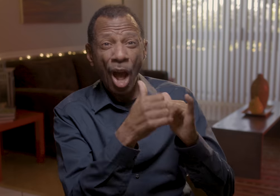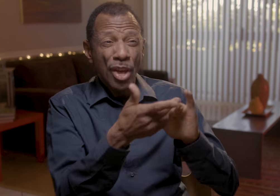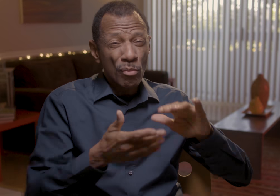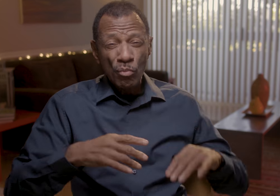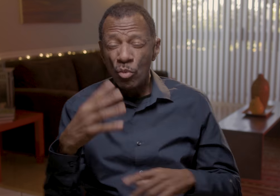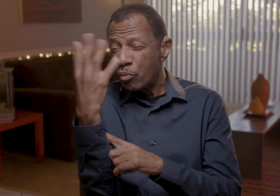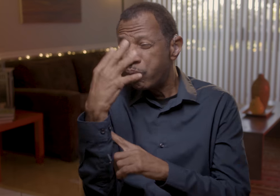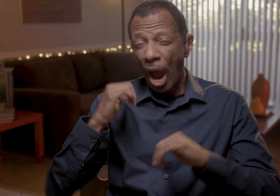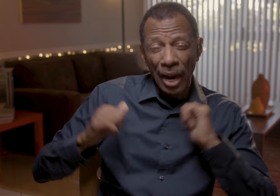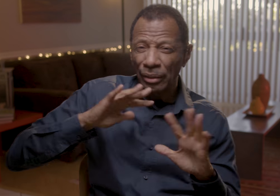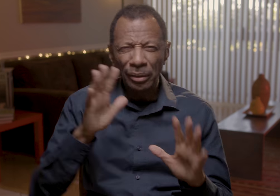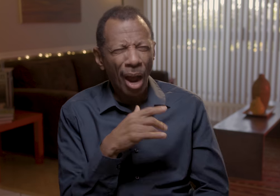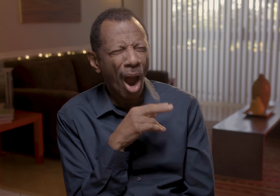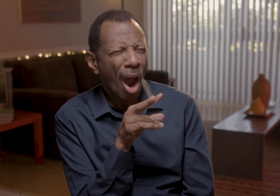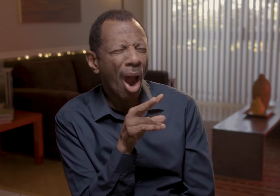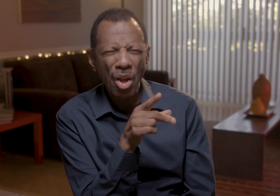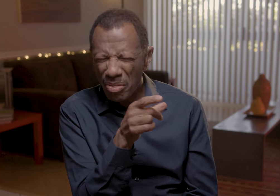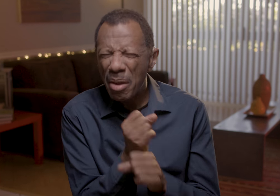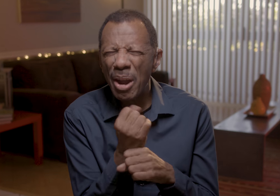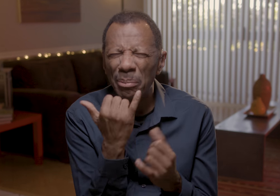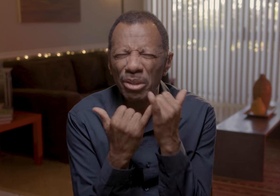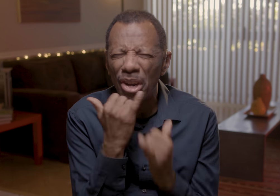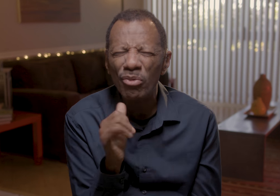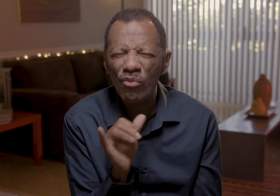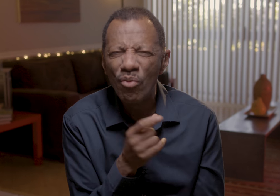In terms of how they act and perform. They do make mistakes, too!